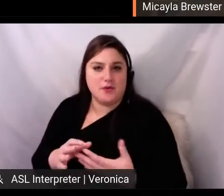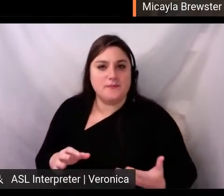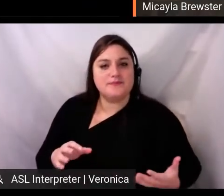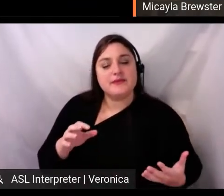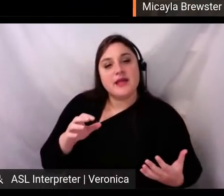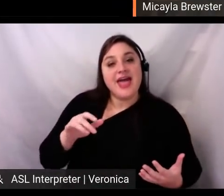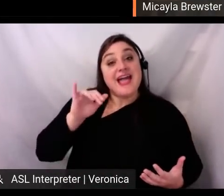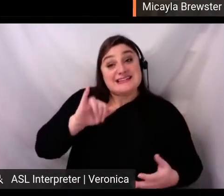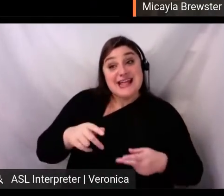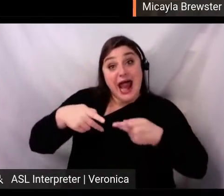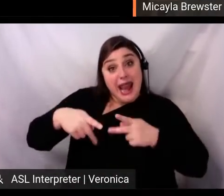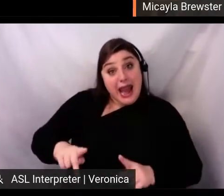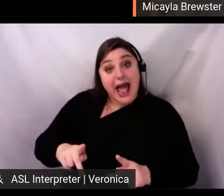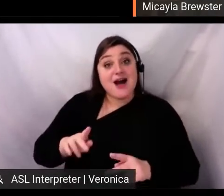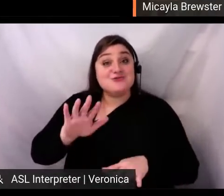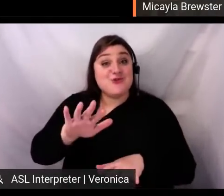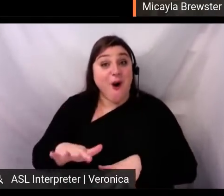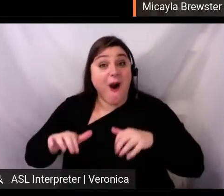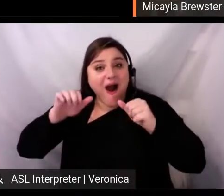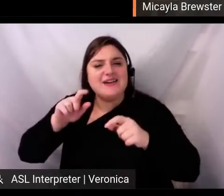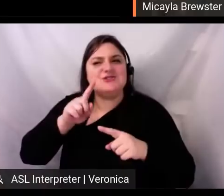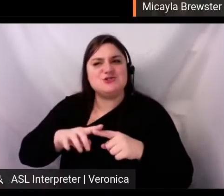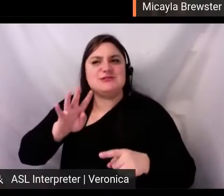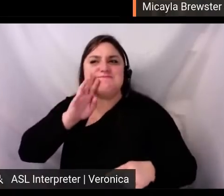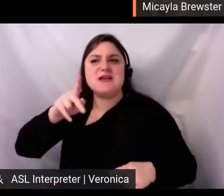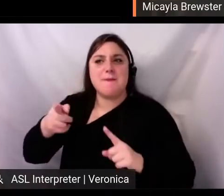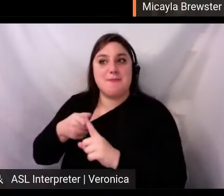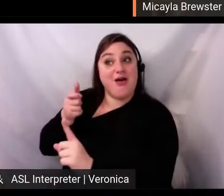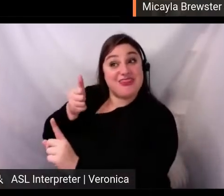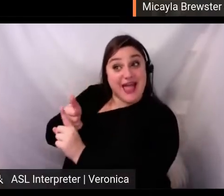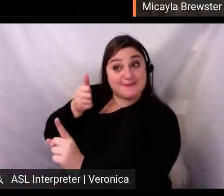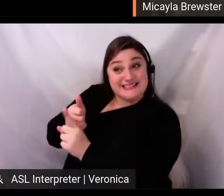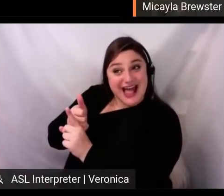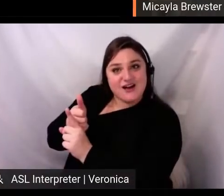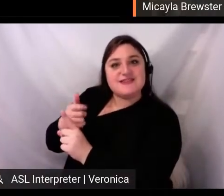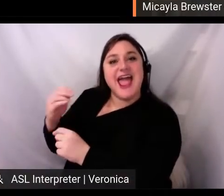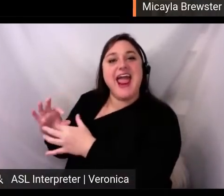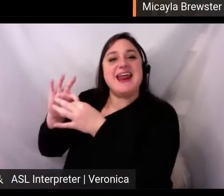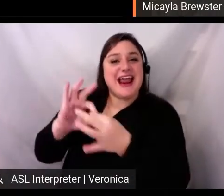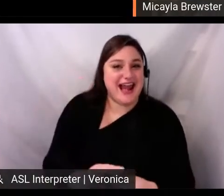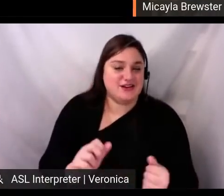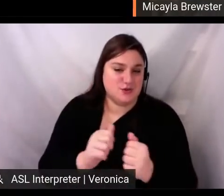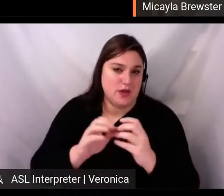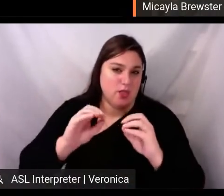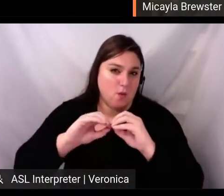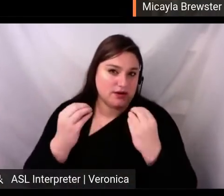lens of what your organization can offer. So then, number three: